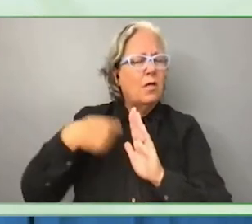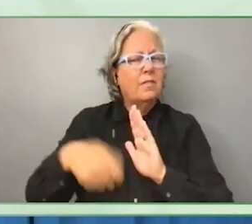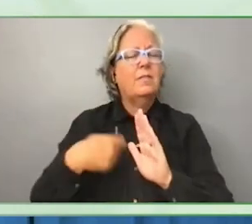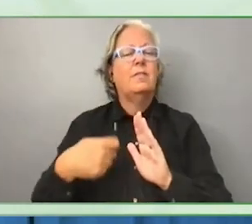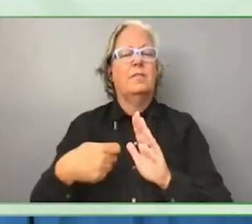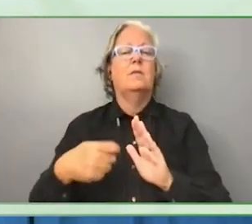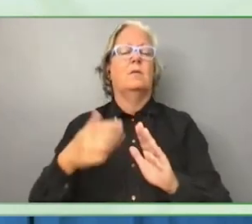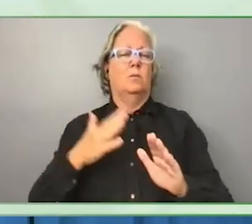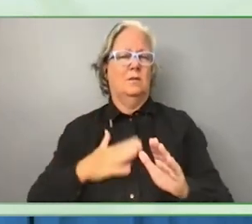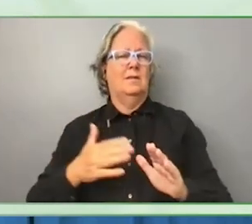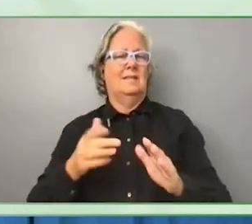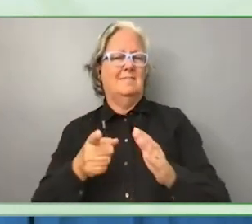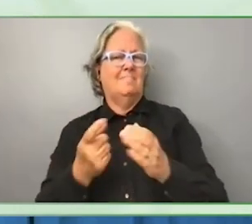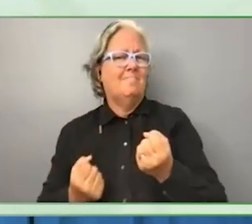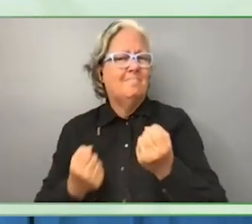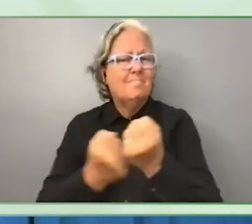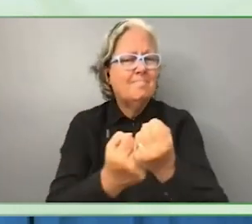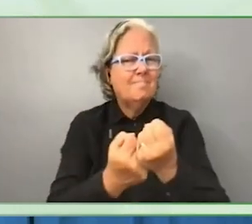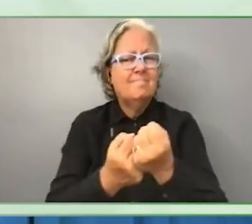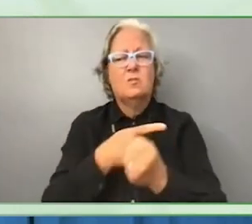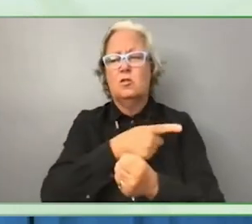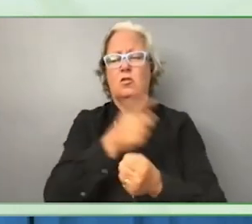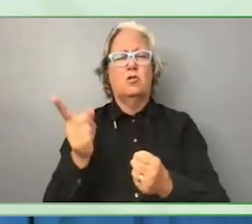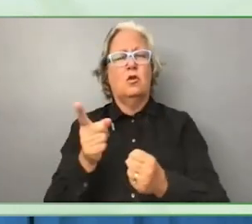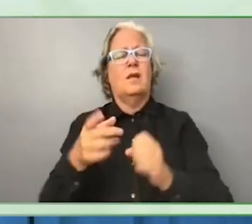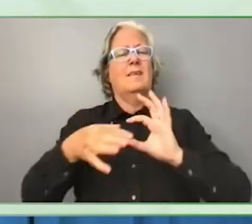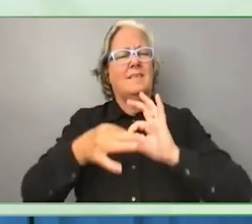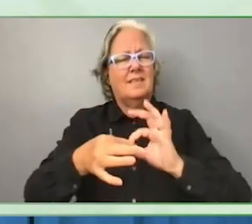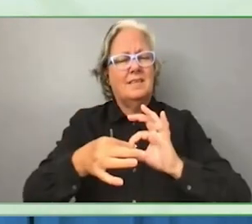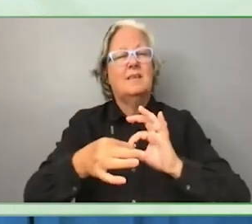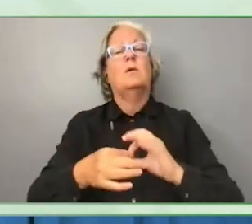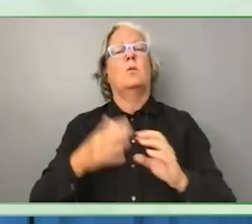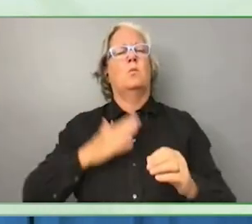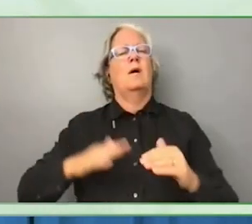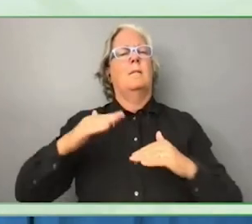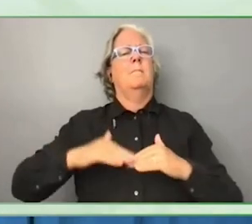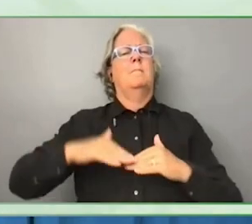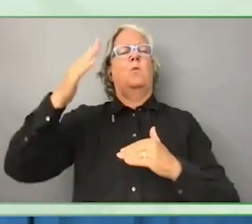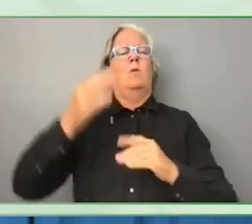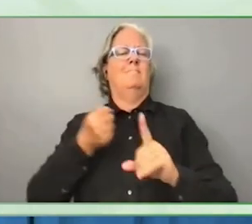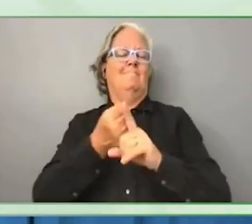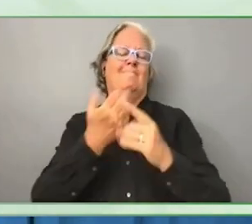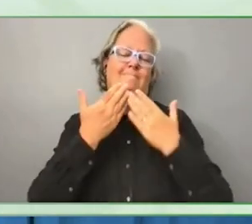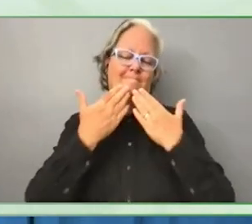together we can move the agenda forward with greater impact. Thank you. Thanks Anna-Maria.